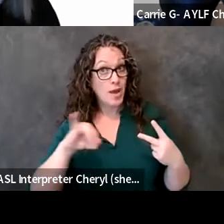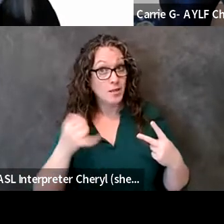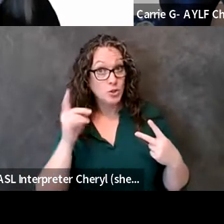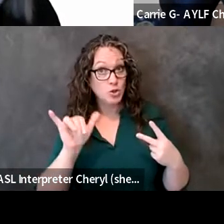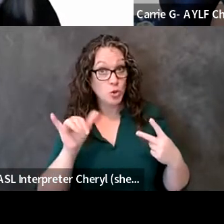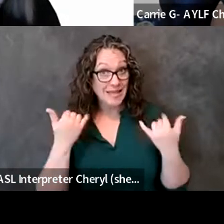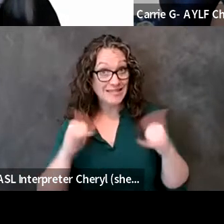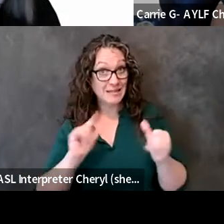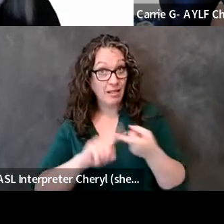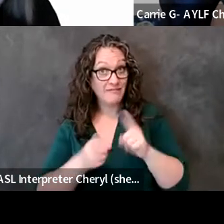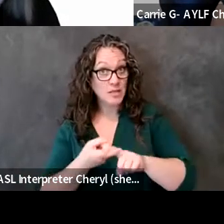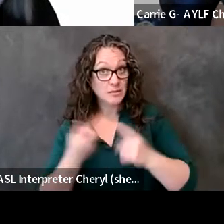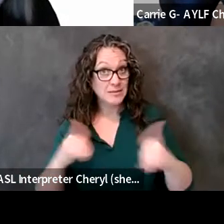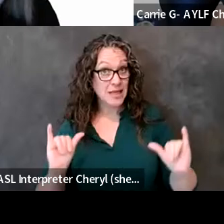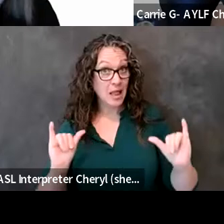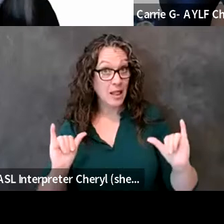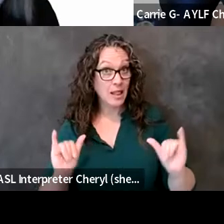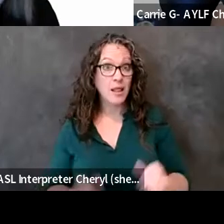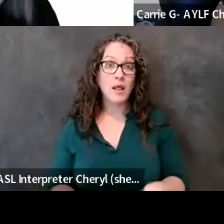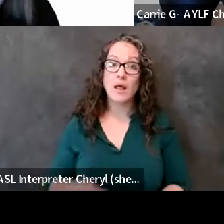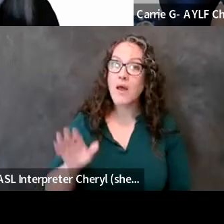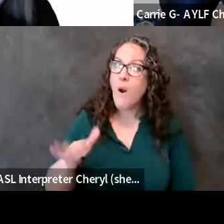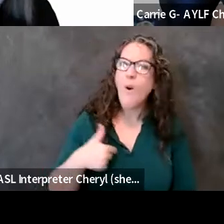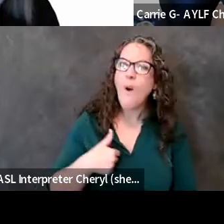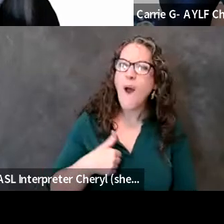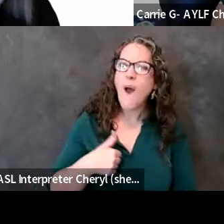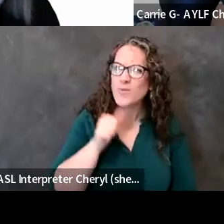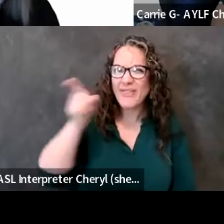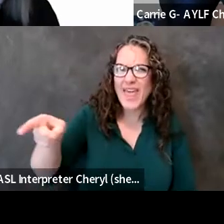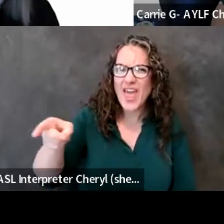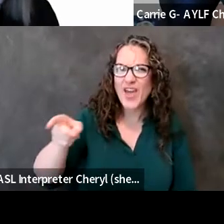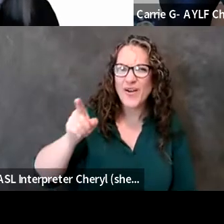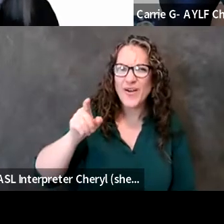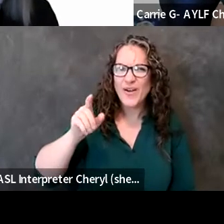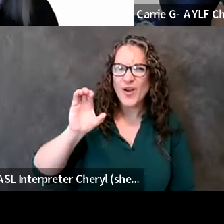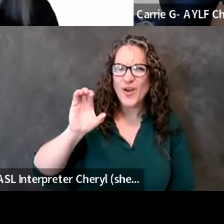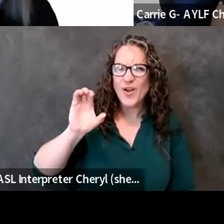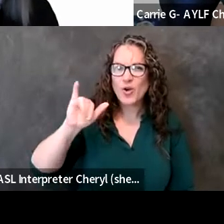well i wasn't born during her camp so i didn't necessarily go to [ __ ] camp